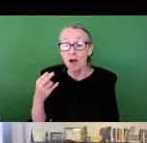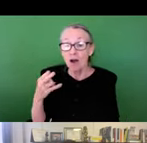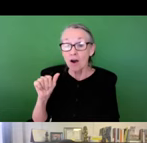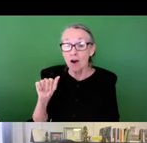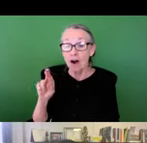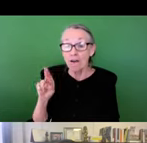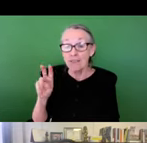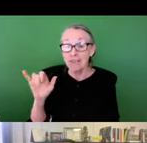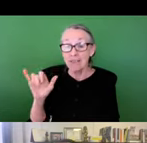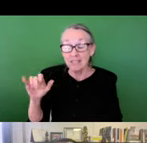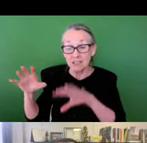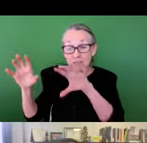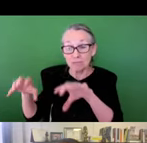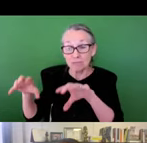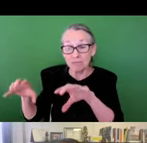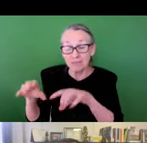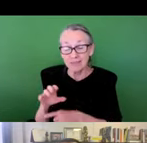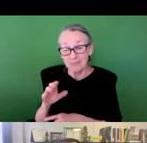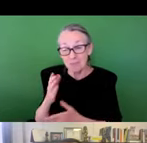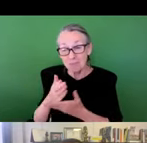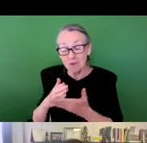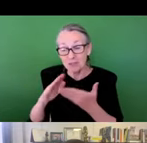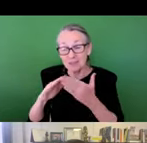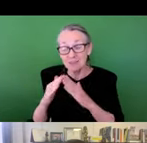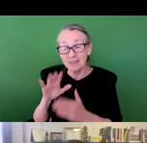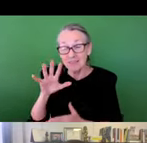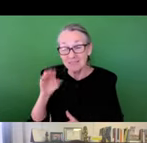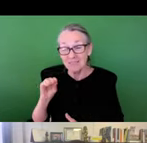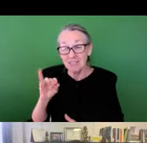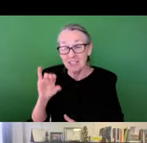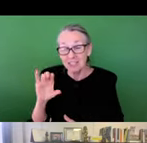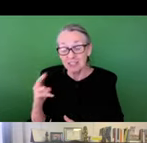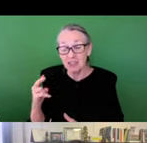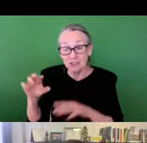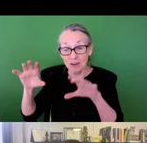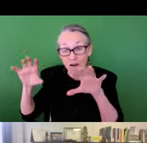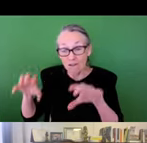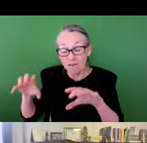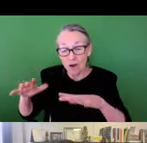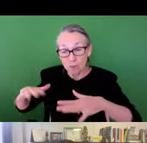In Houston in 2017 by way of tropical storm Harvey, some parts of Houston received more than 50 inches